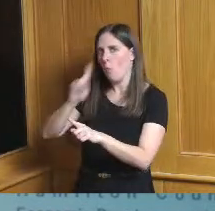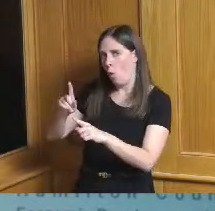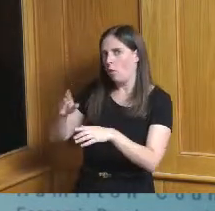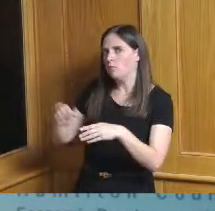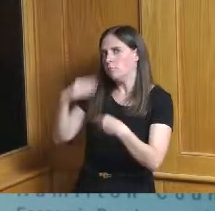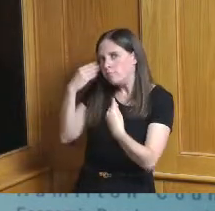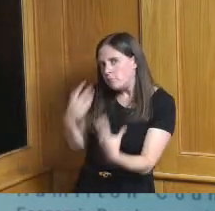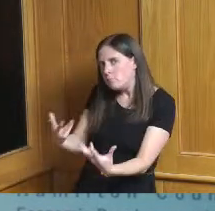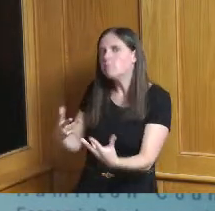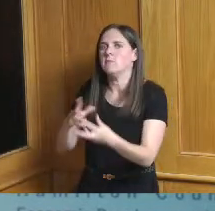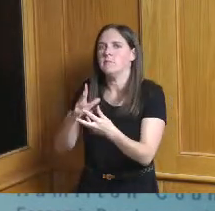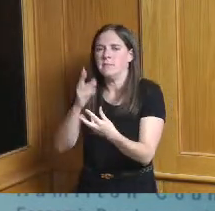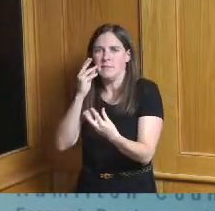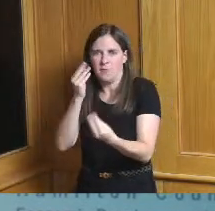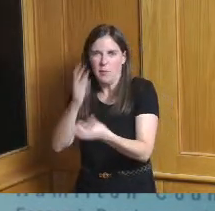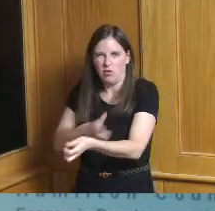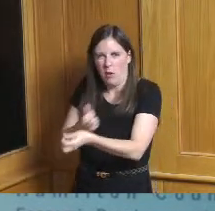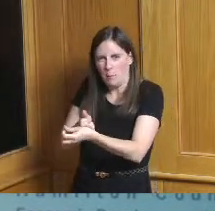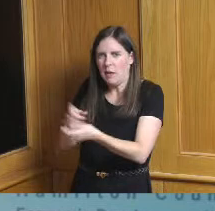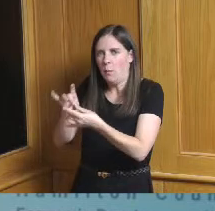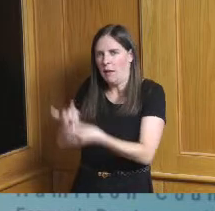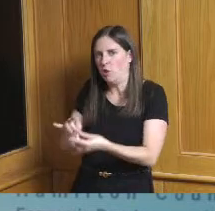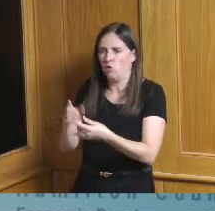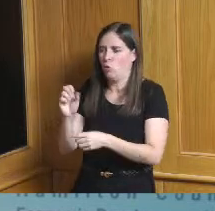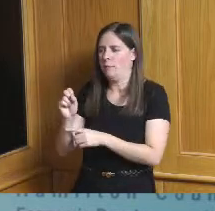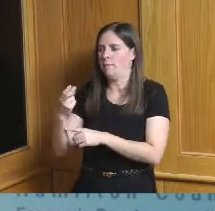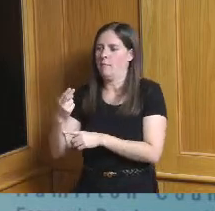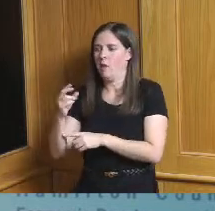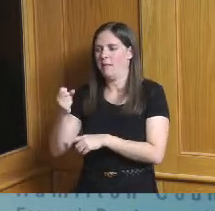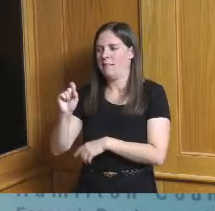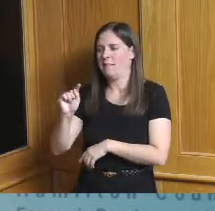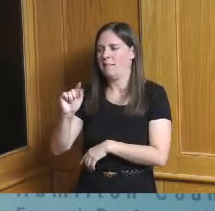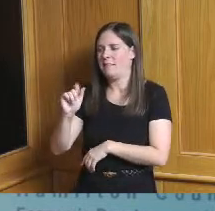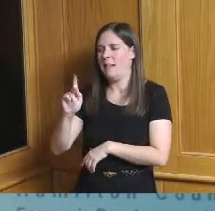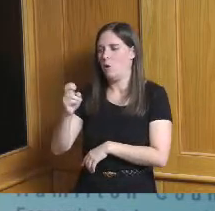so I'm going to turn it over to Liz Bloom with committee bill institute to present a powerpoint